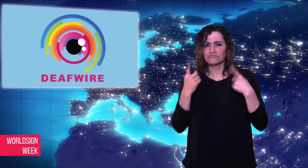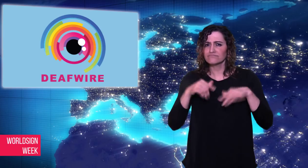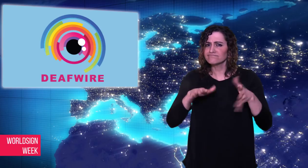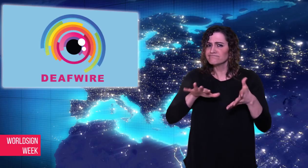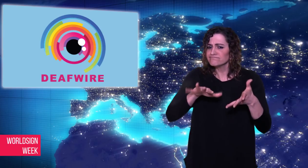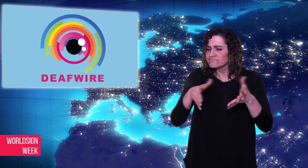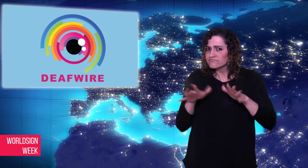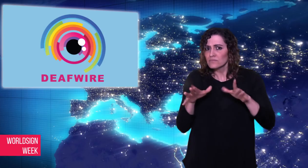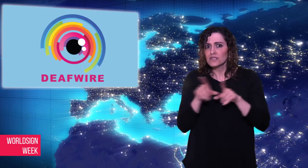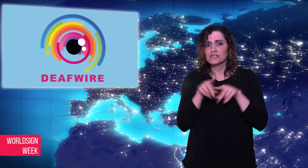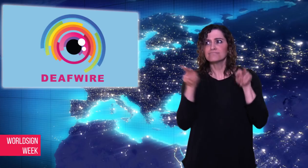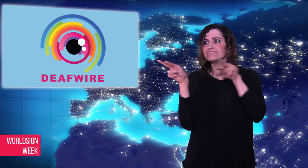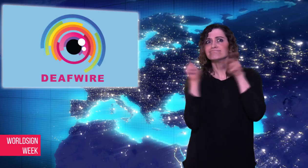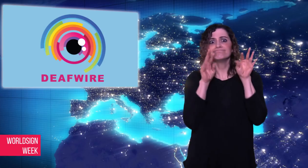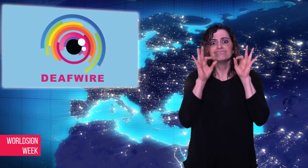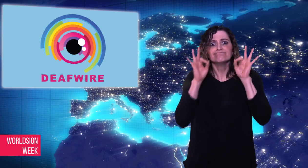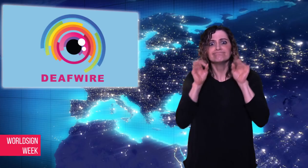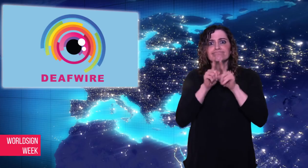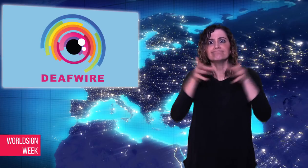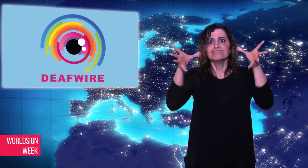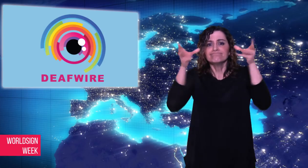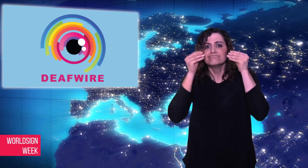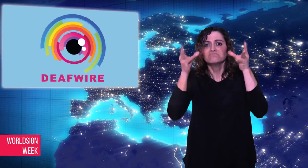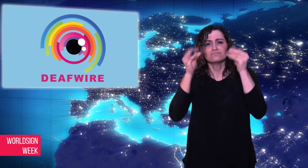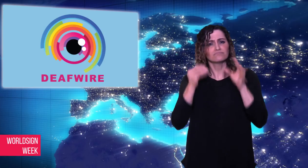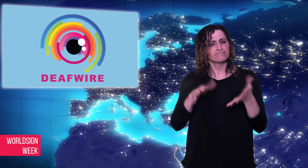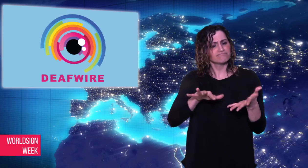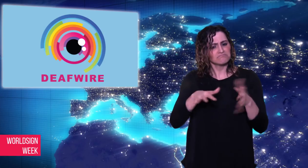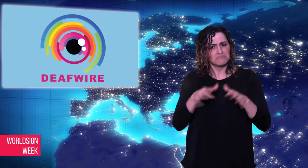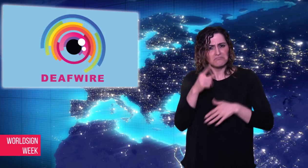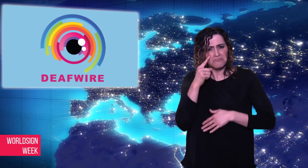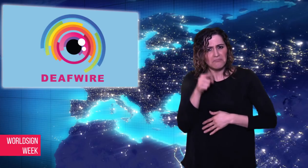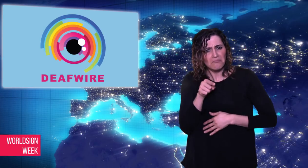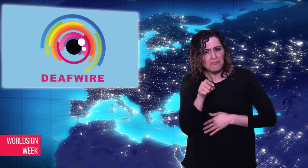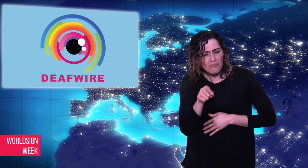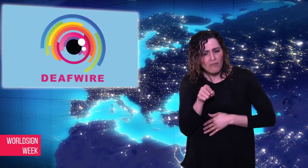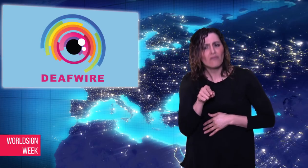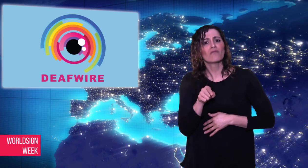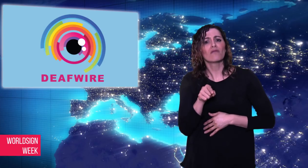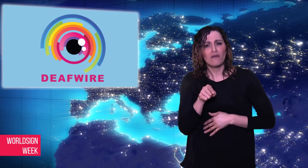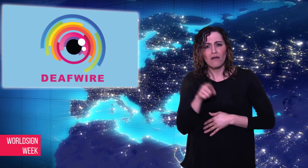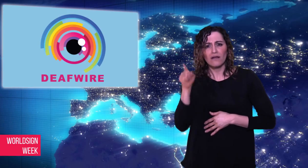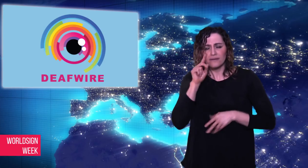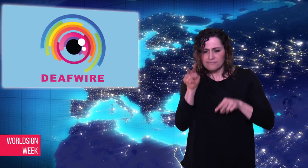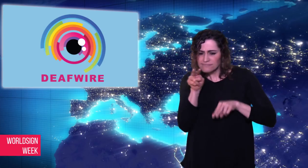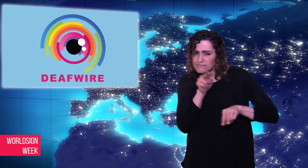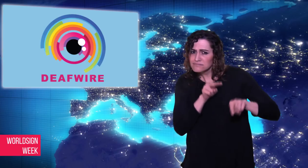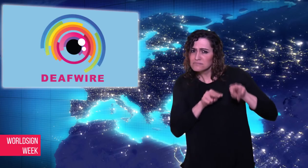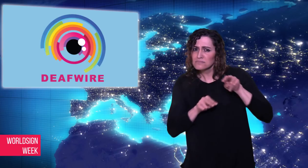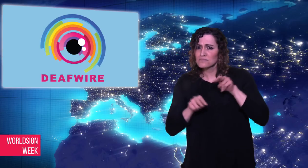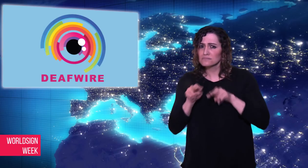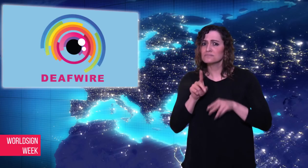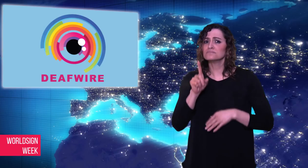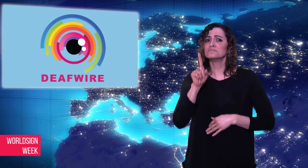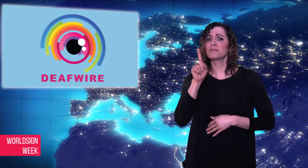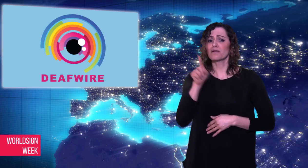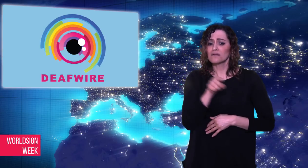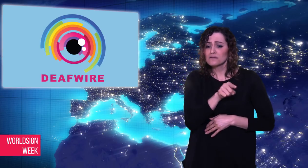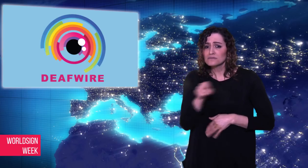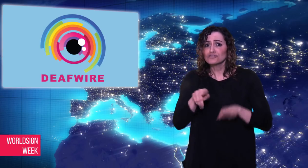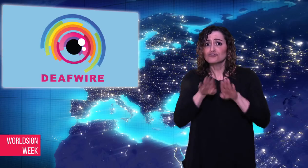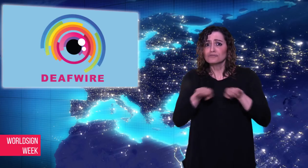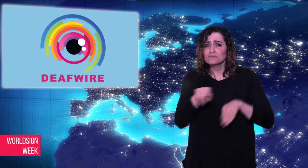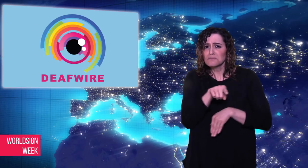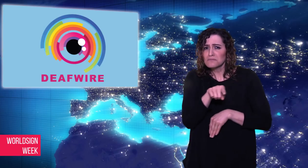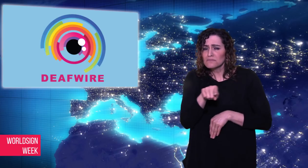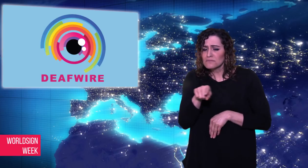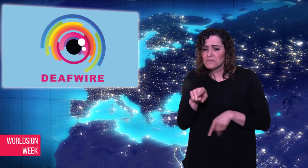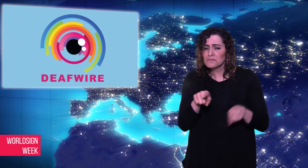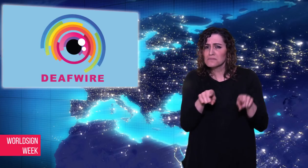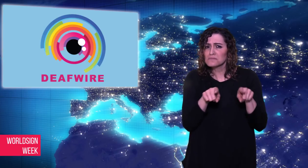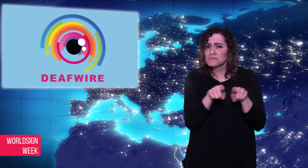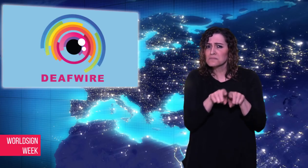shared other common characteristics like